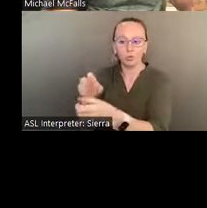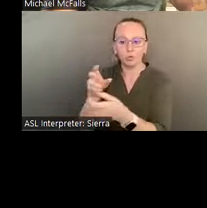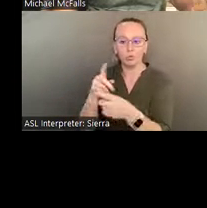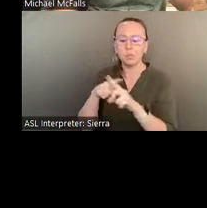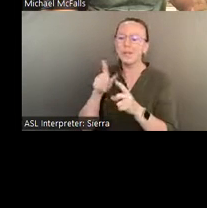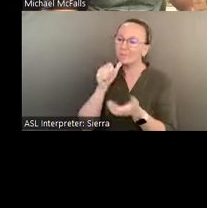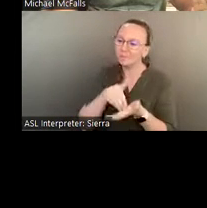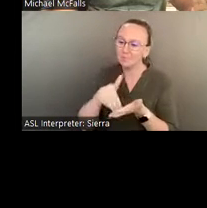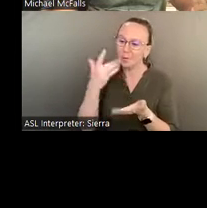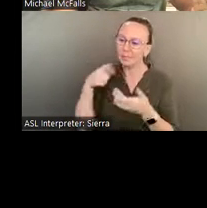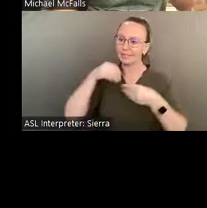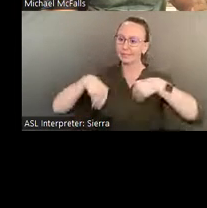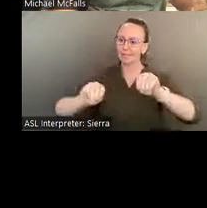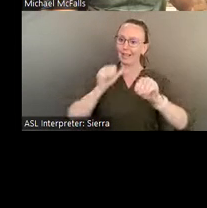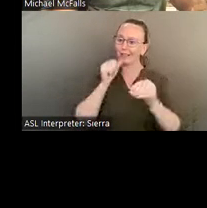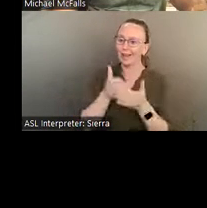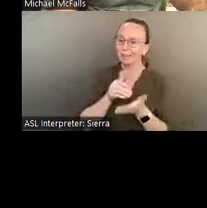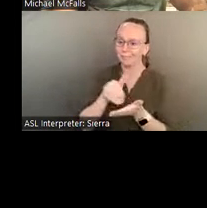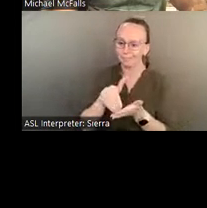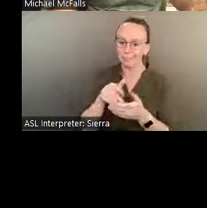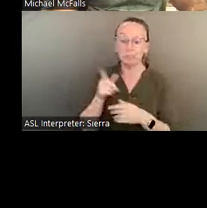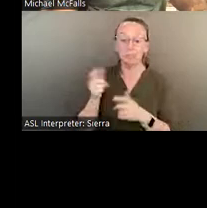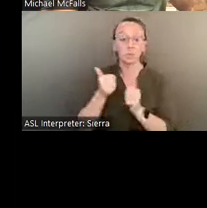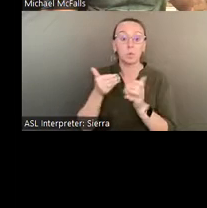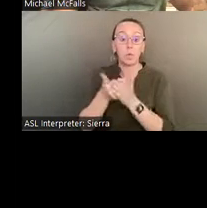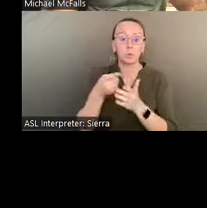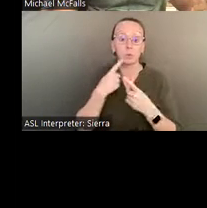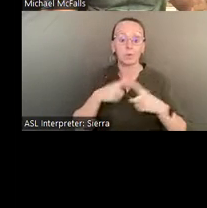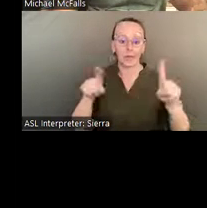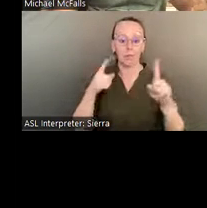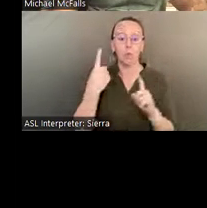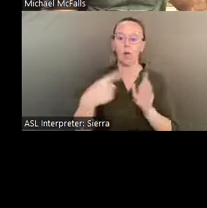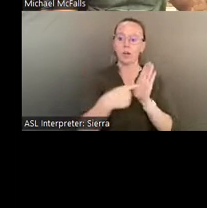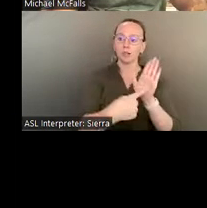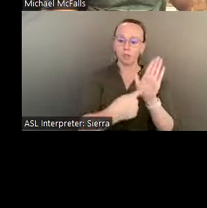The closest thing he got to fame was an exhibition called 'Missing Pieces' that led him to an